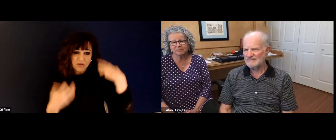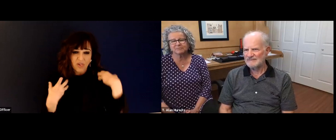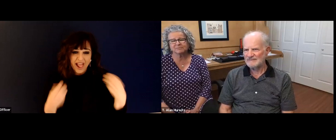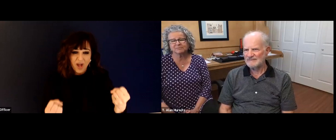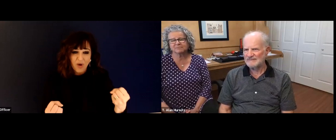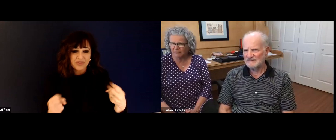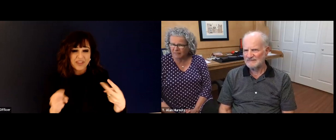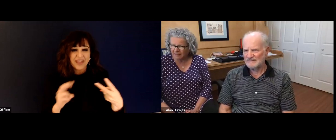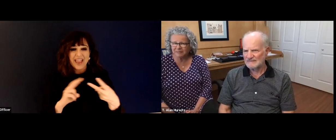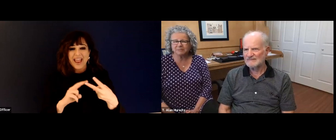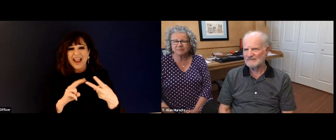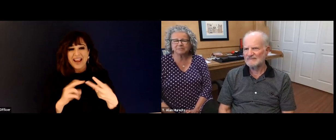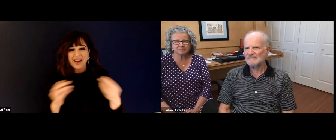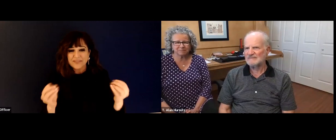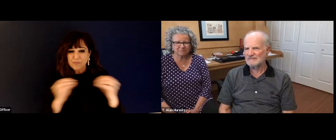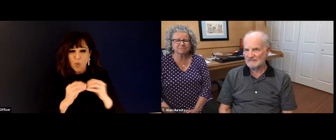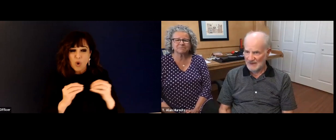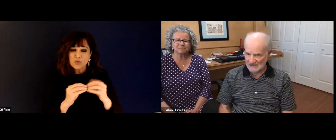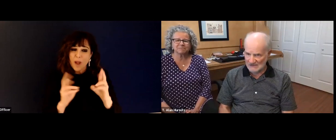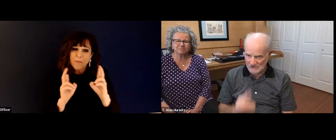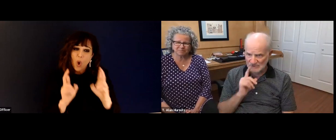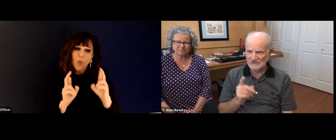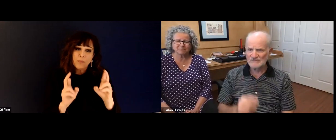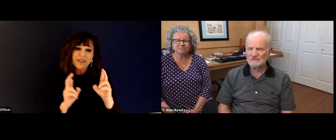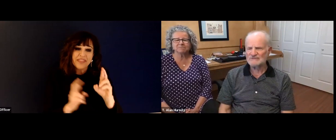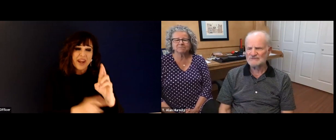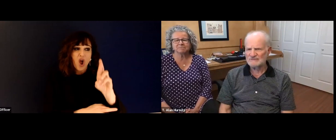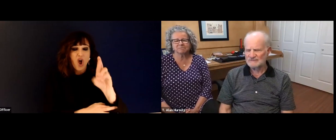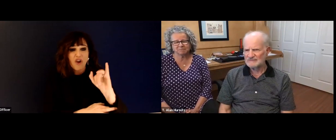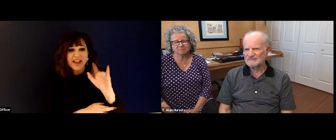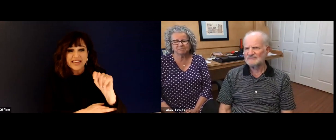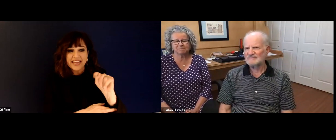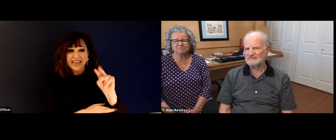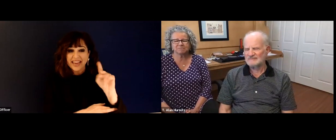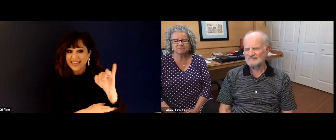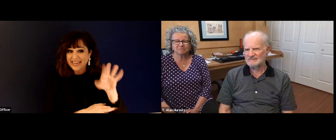vividly. And, you know, with society nowadays, there are a